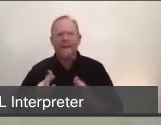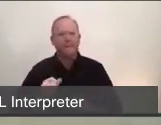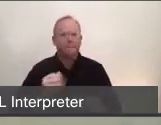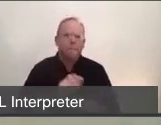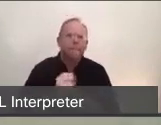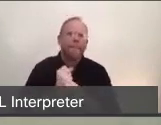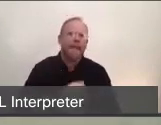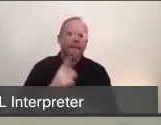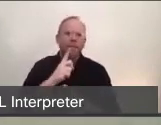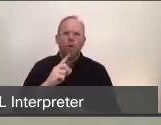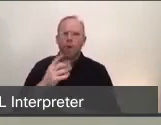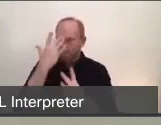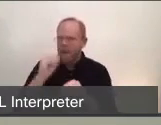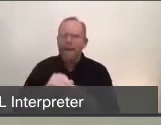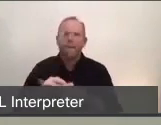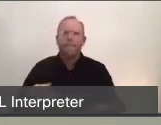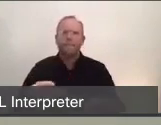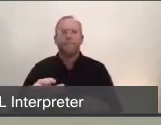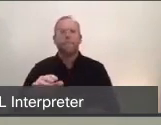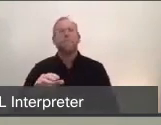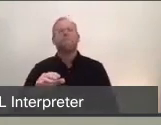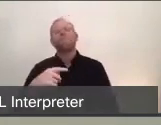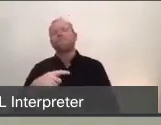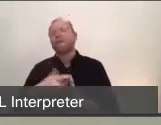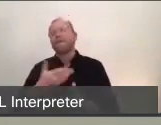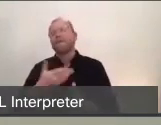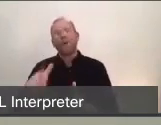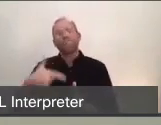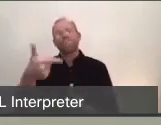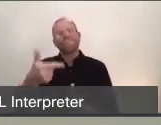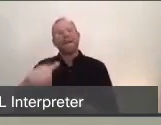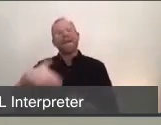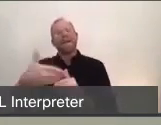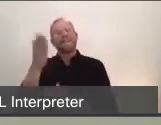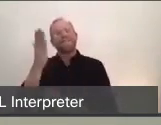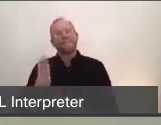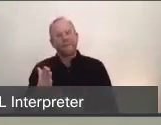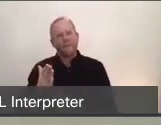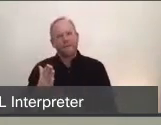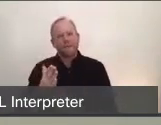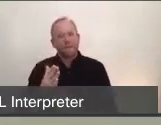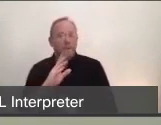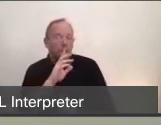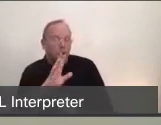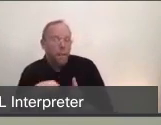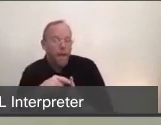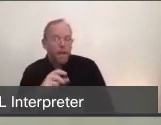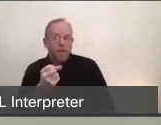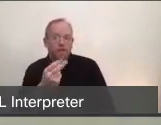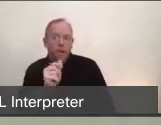And I just wanted to, before passing the baton, just talk about the shelter in place, and where we stand now with shelter in place,